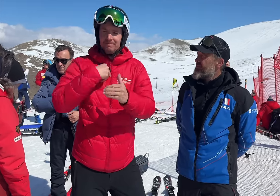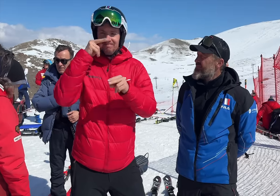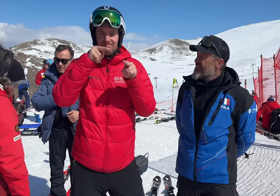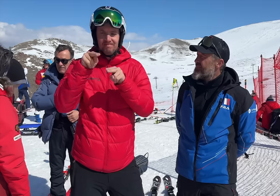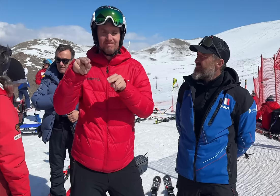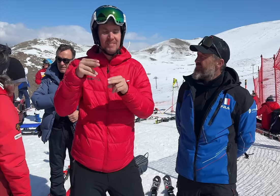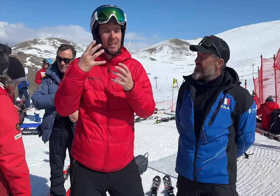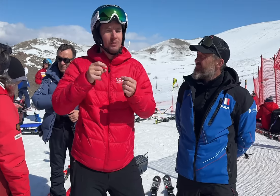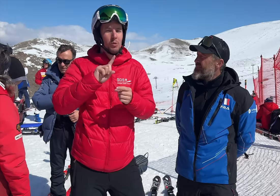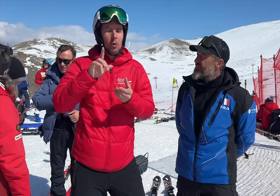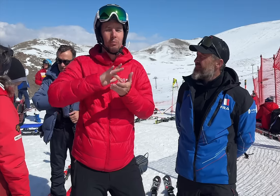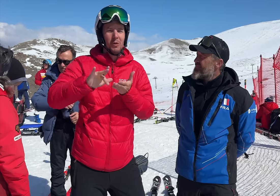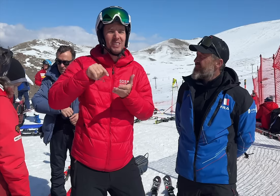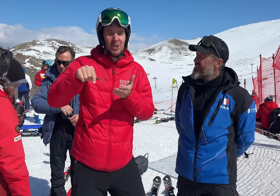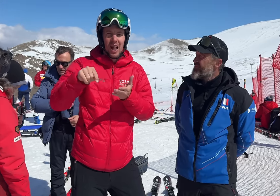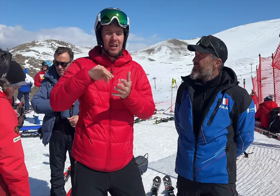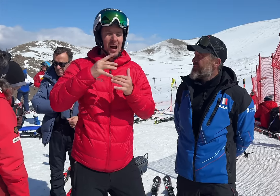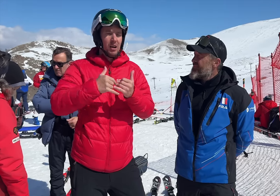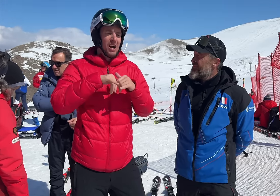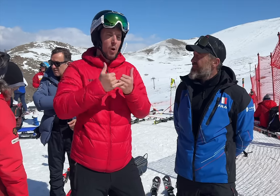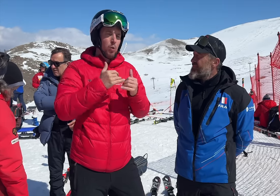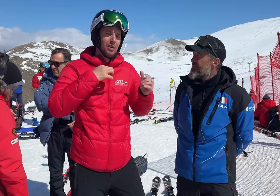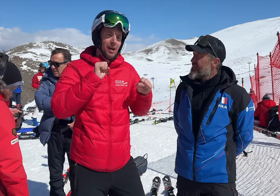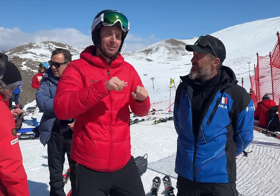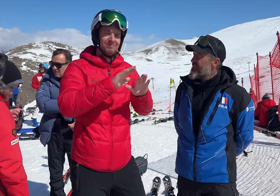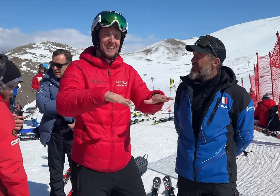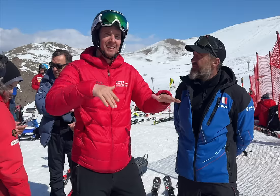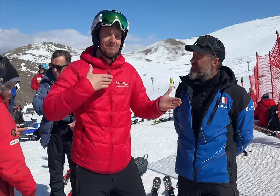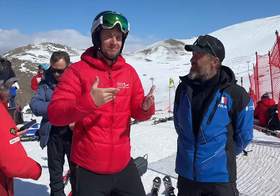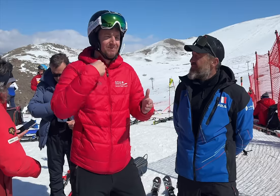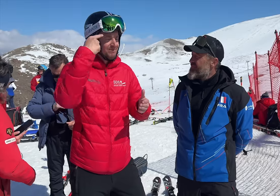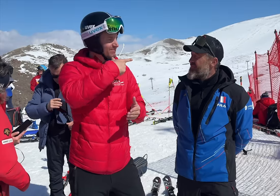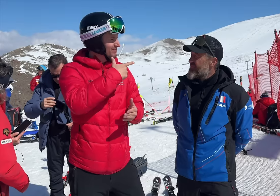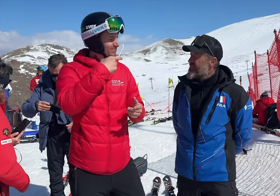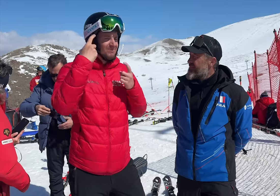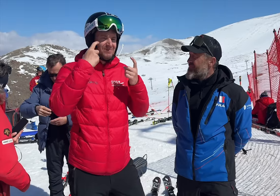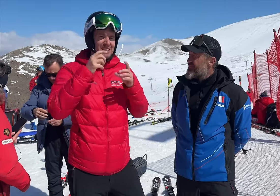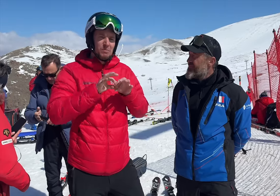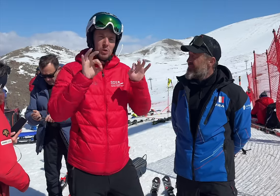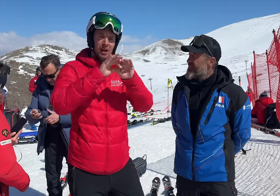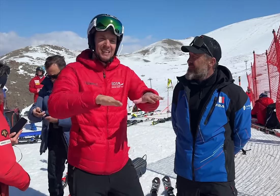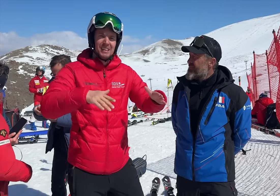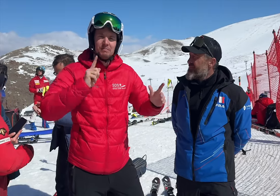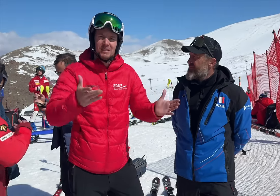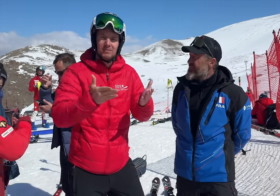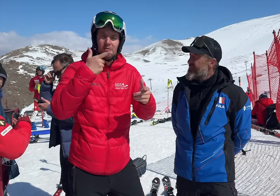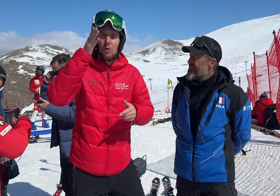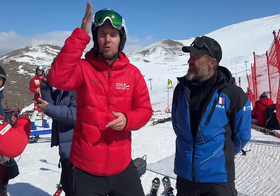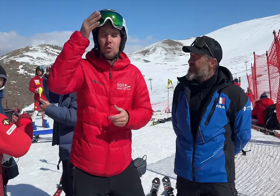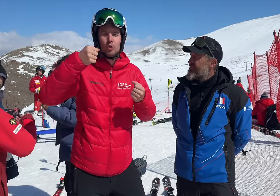organization. It was not a professional organization. We were trying to find ways to encourage Deaf youth to participate in skiing.